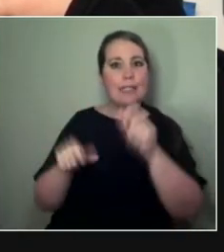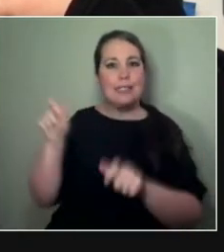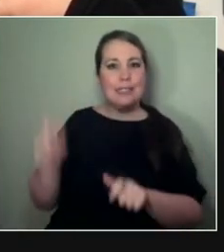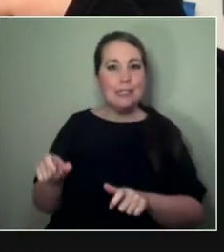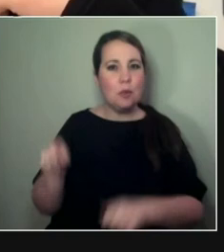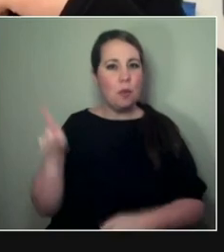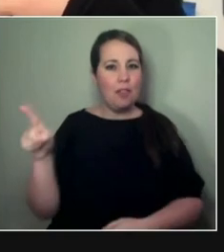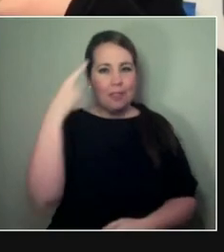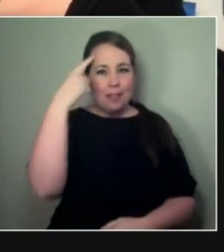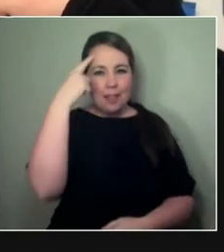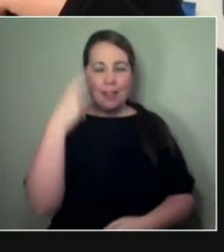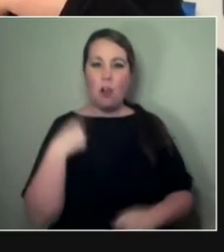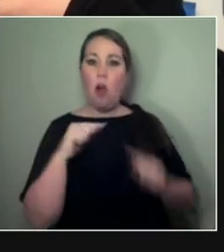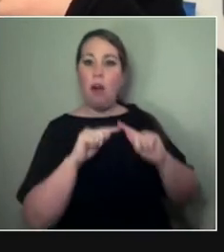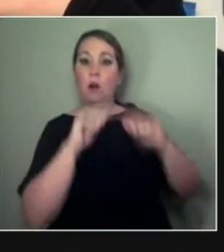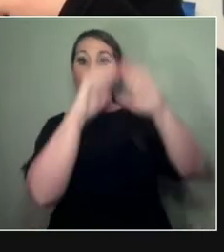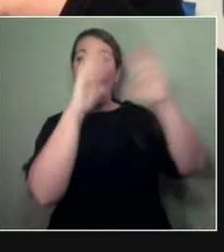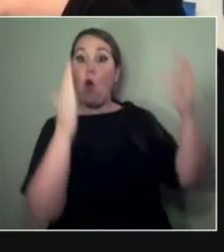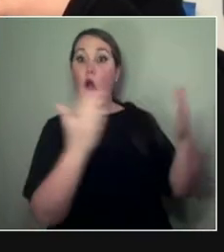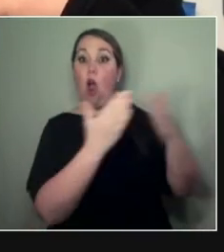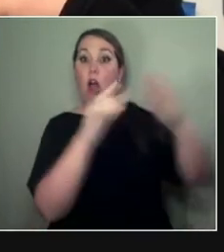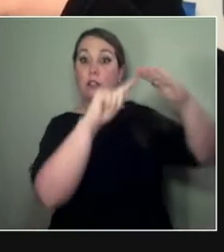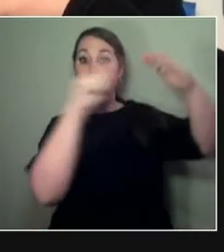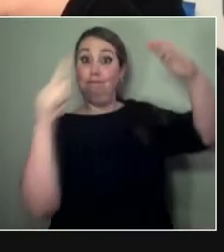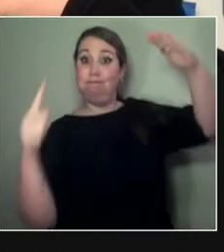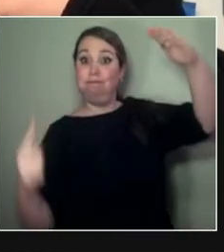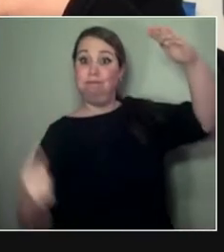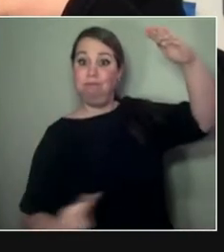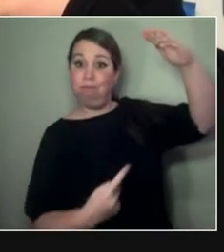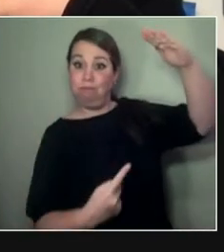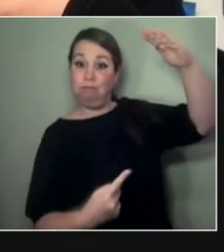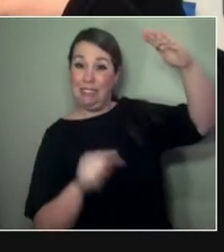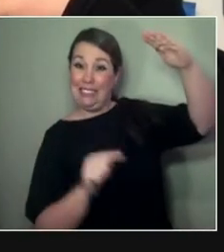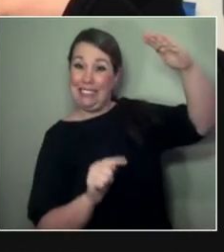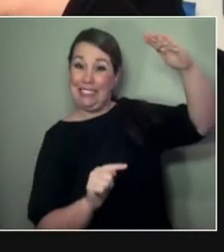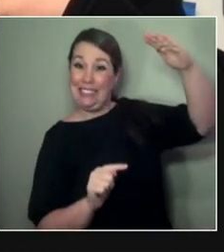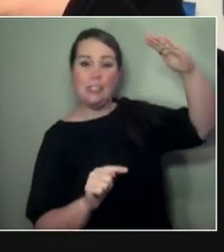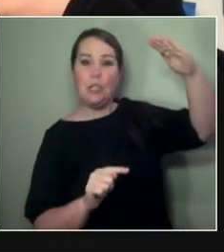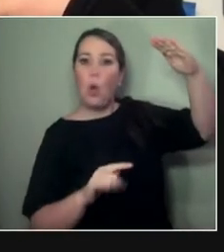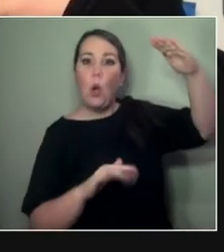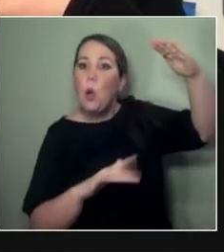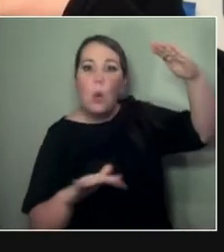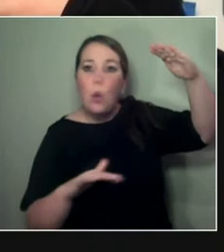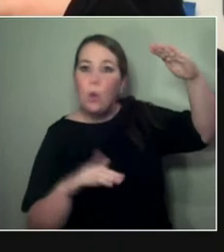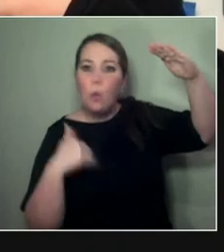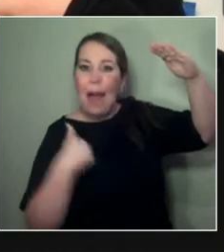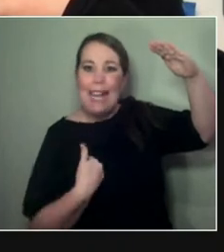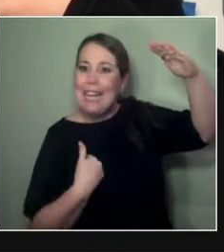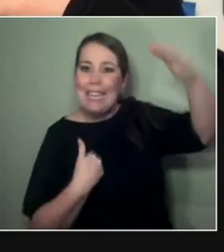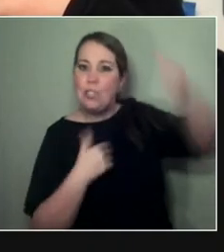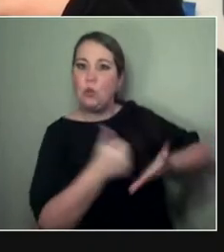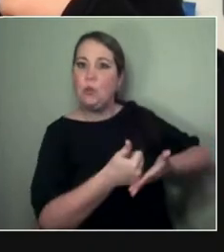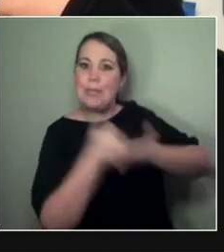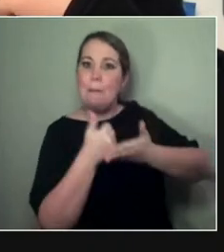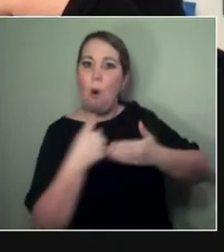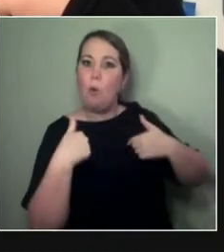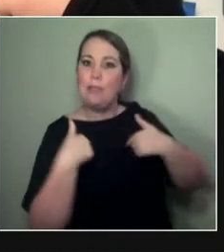OK, who might you need on the other side of the, like, soup can with the cord?